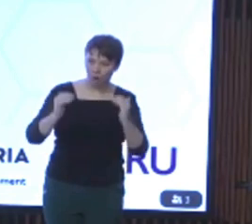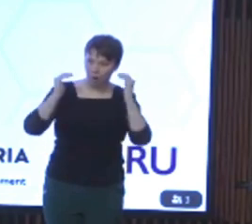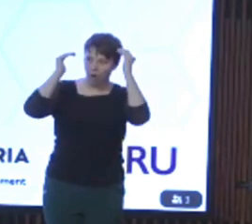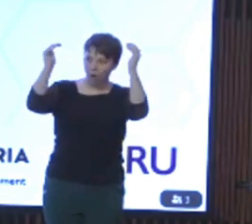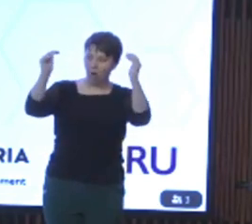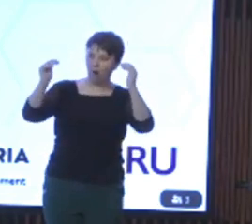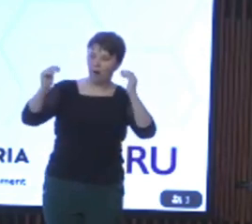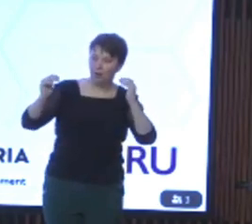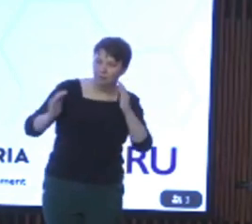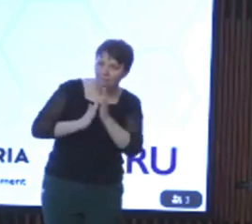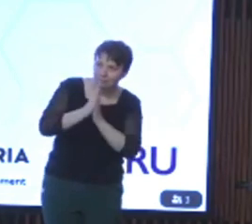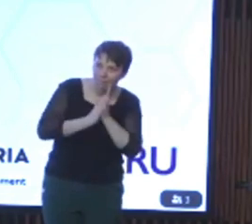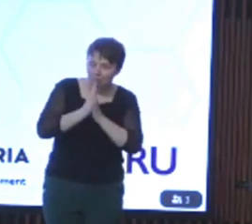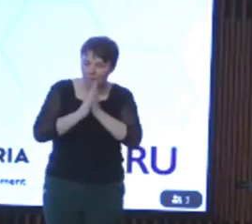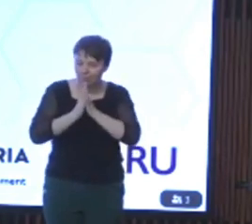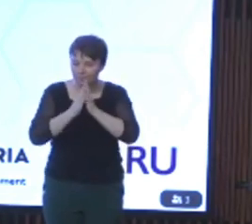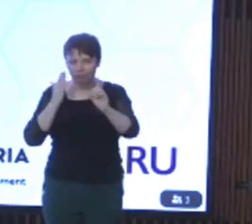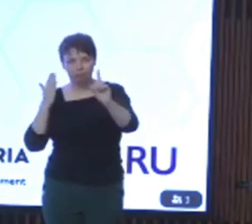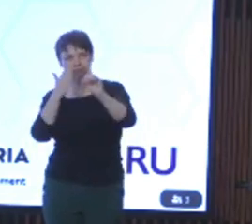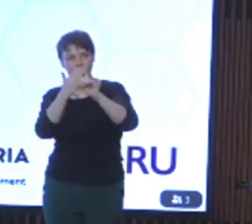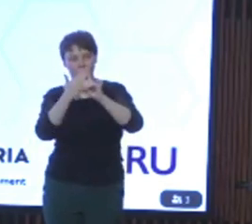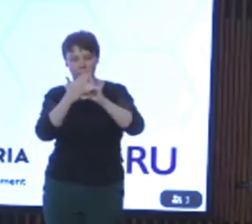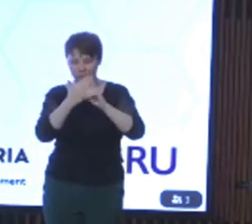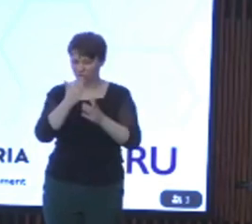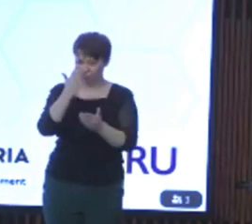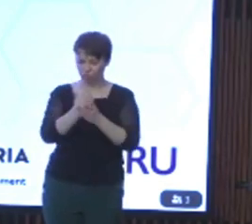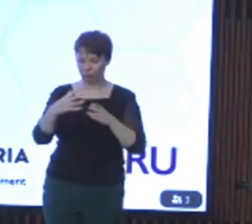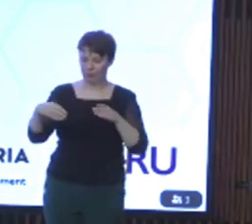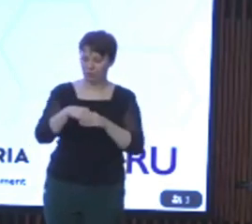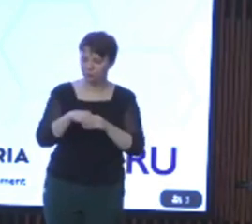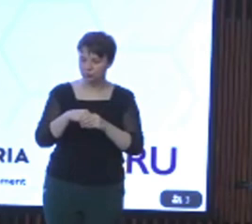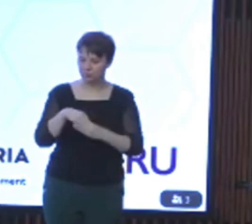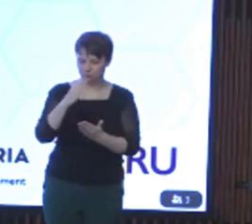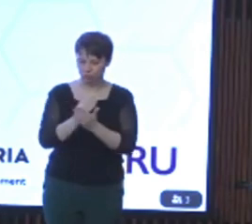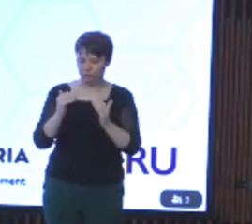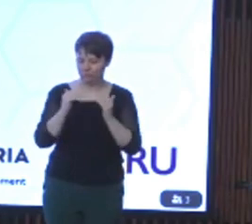to get us closer to our vision, a genuinely inclusive a genuinely fairer Victoria for